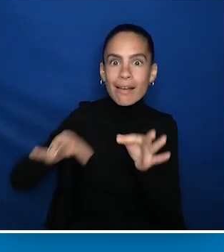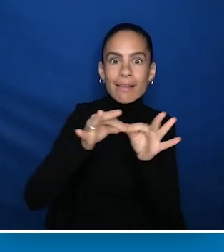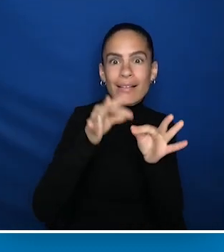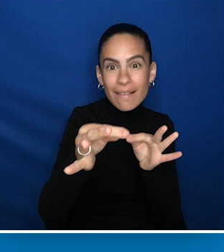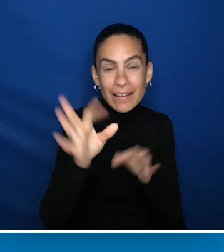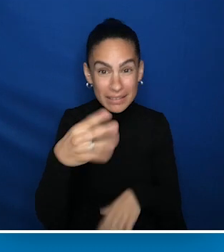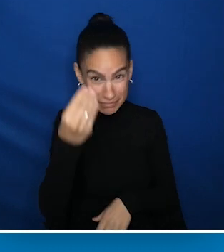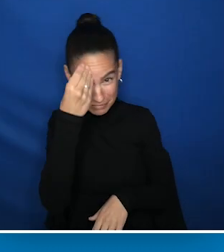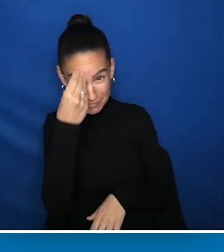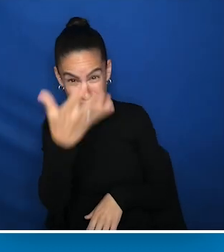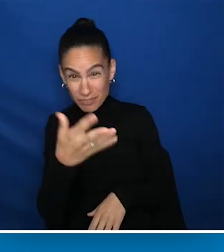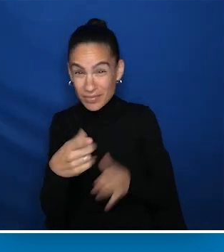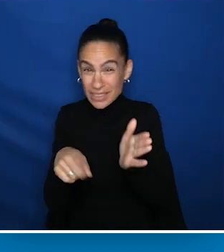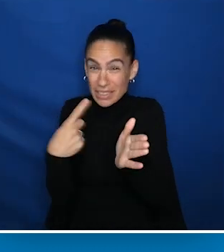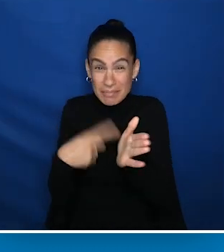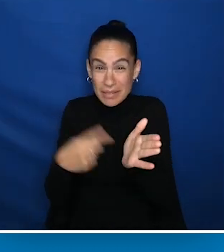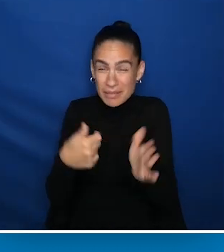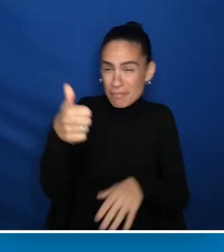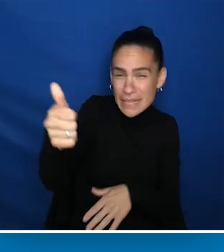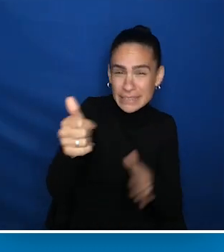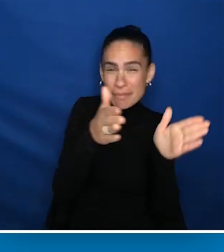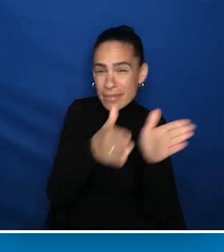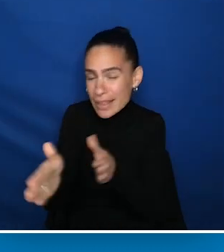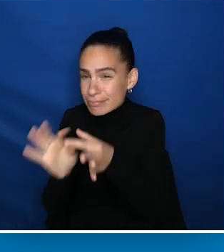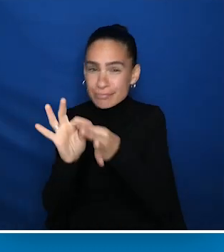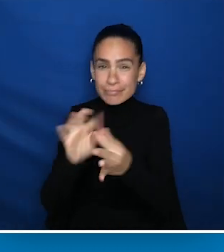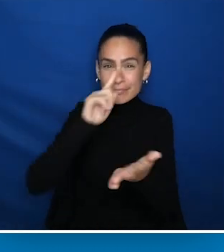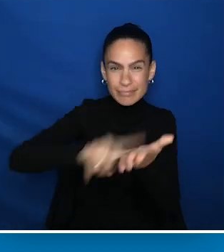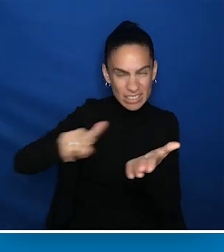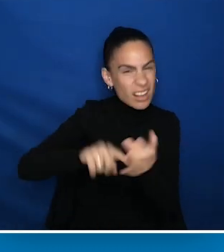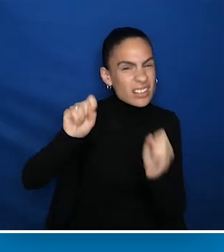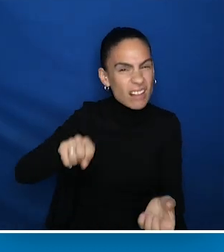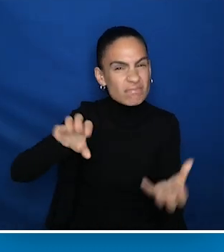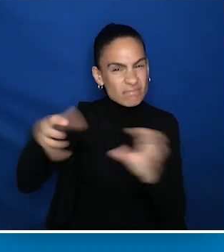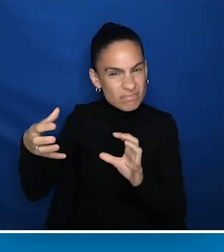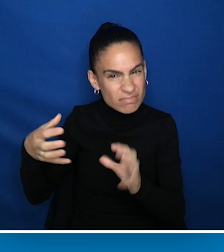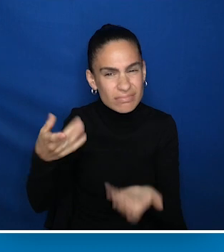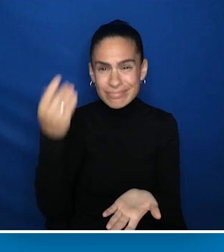Transportation shows up late? Well, I have a secret. Even the best thought out research plans go wrong, too.